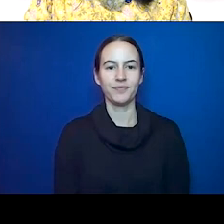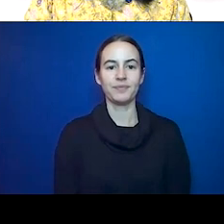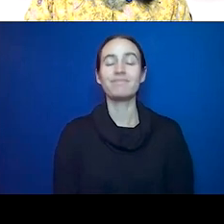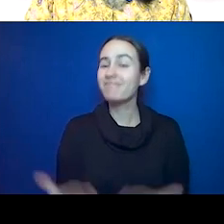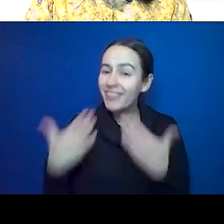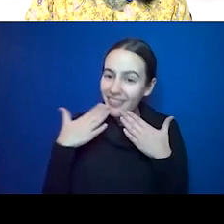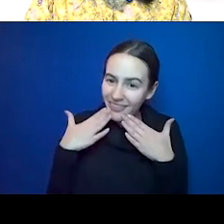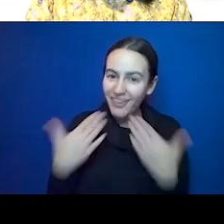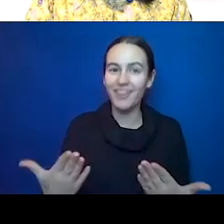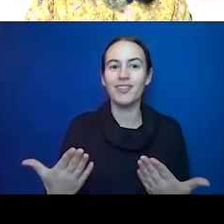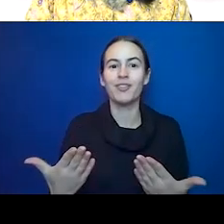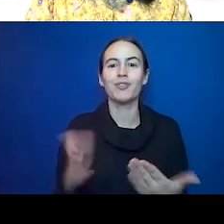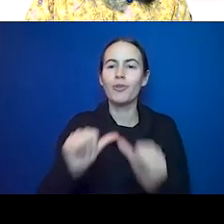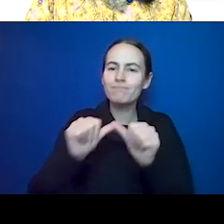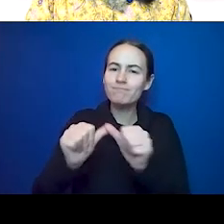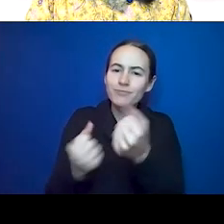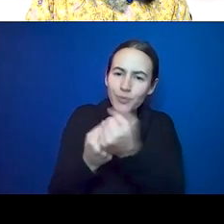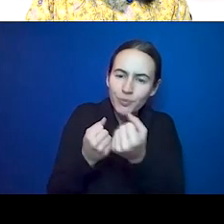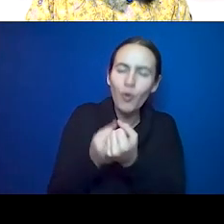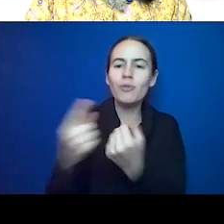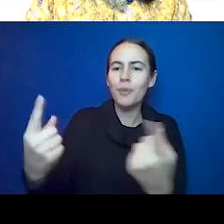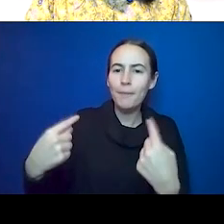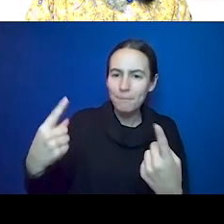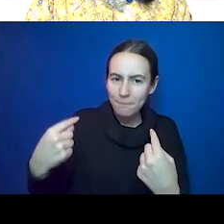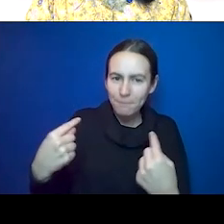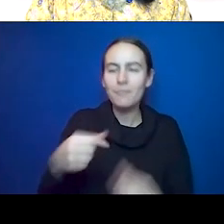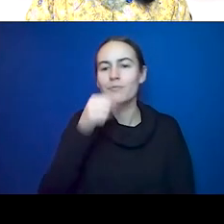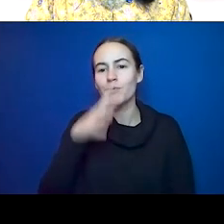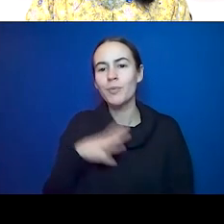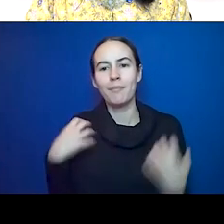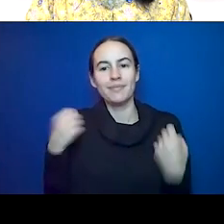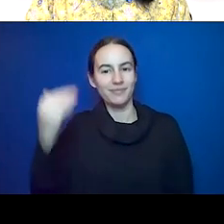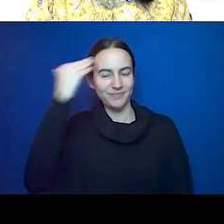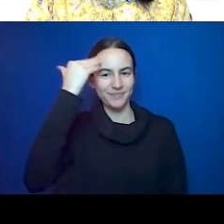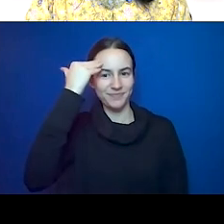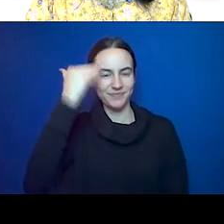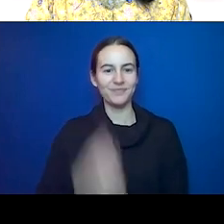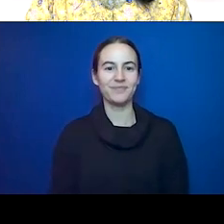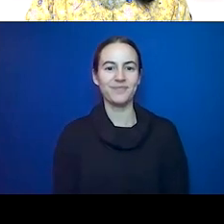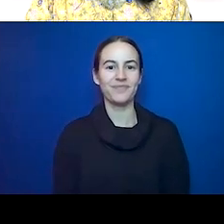and attendance of women's health awareness, especially this virtual series. We greatly